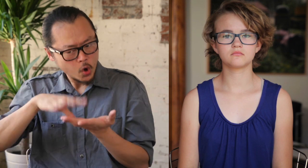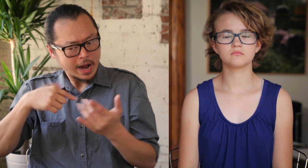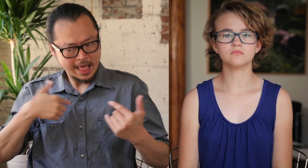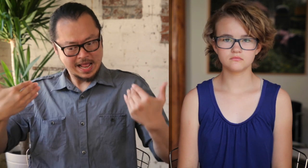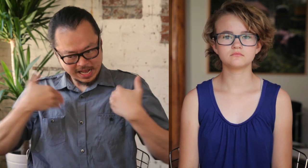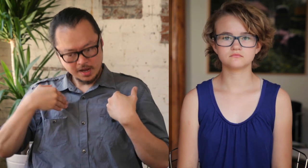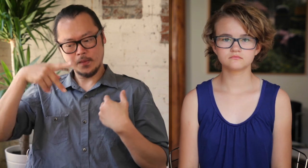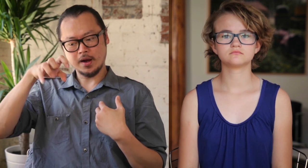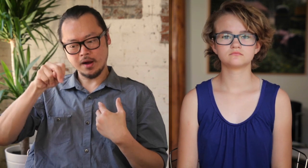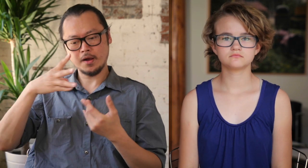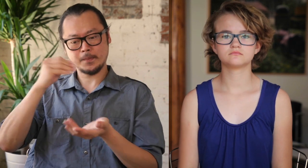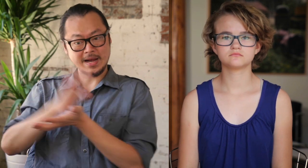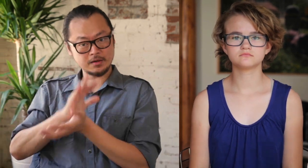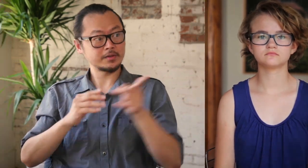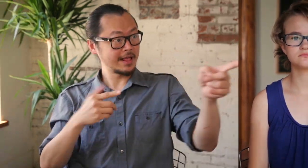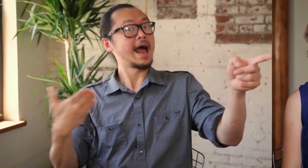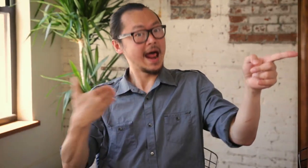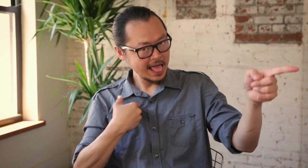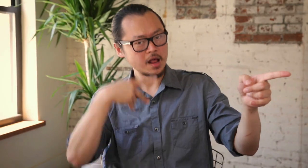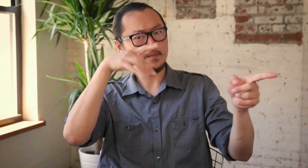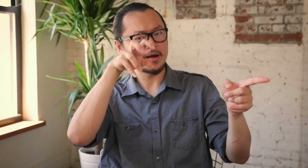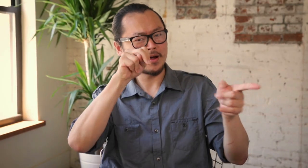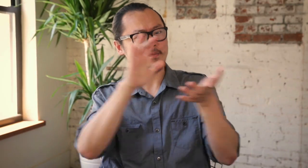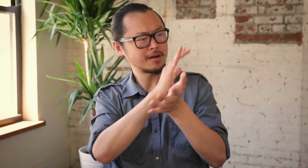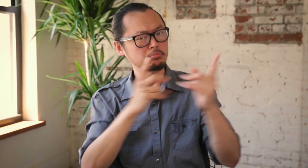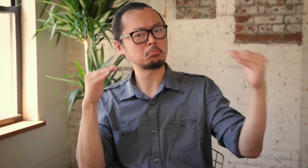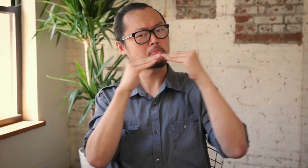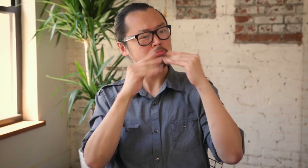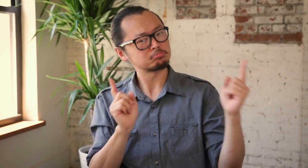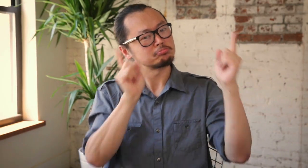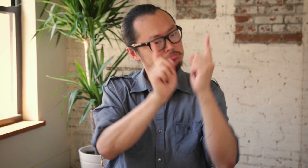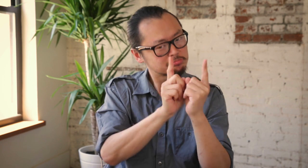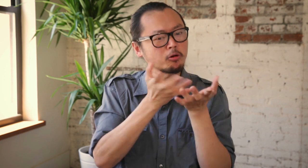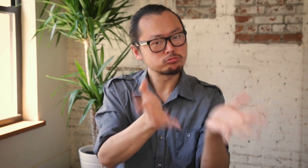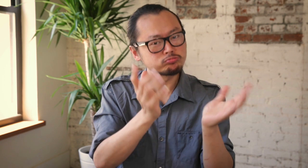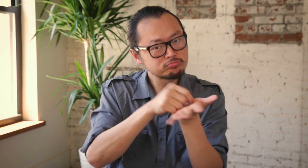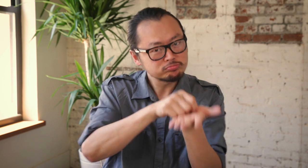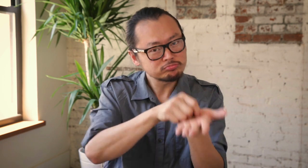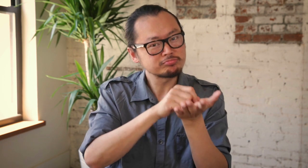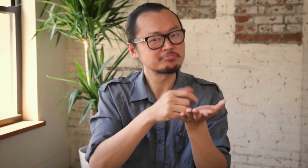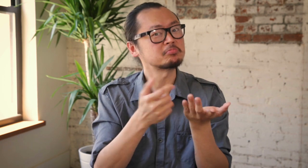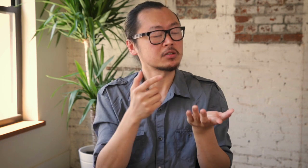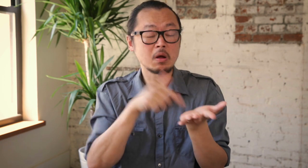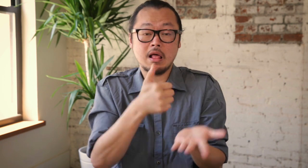I have a pen and paper. They have a pen and paper. Now the playing field is even as we write back and forth.